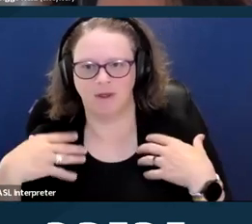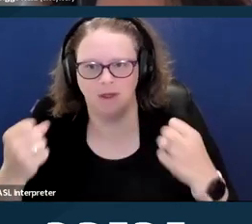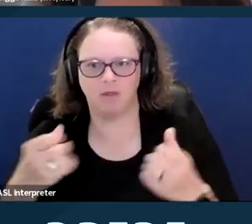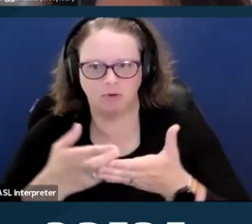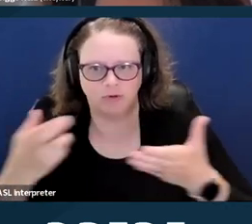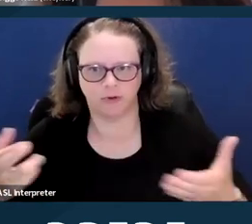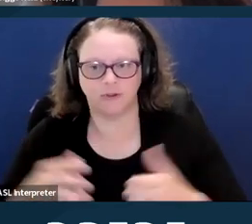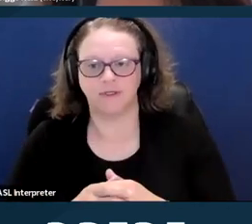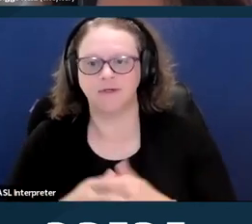Next slide, please.